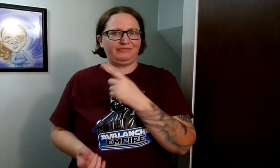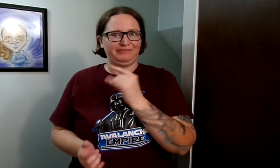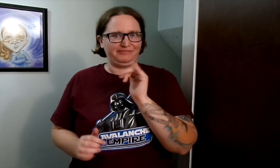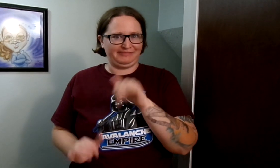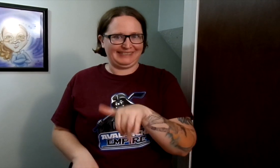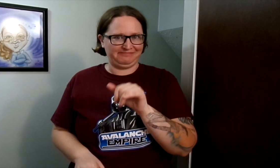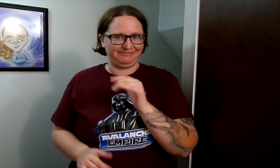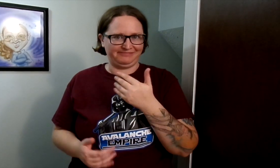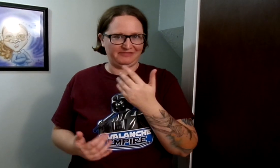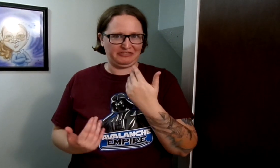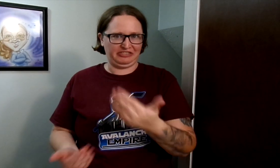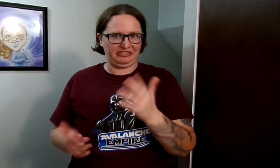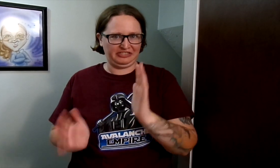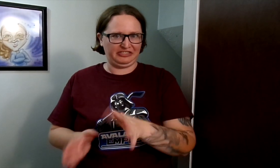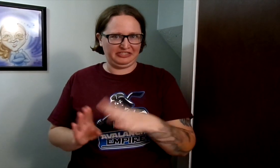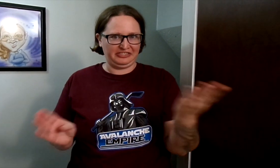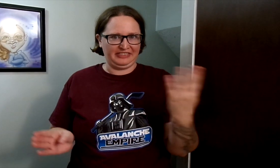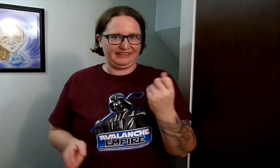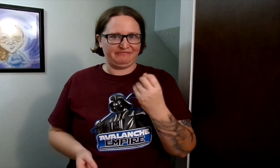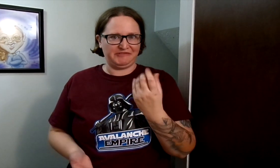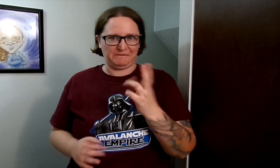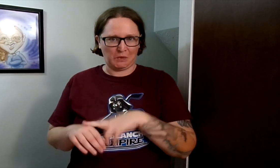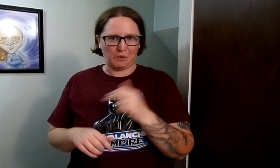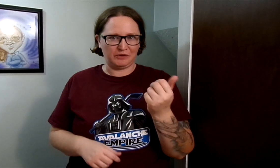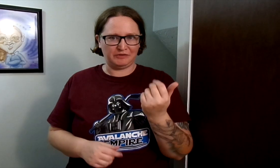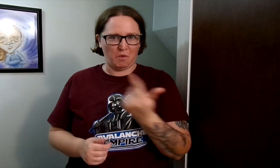So he still left the door open... of course.